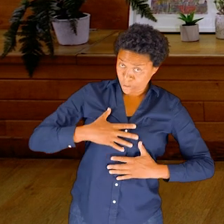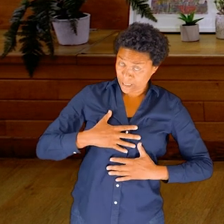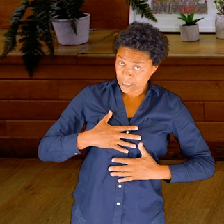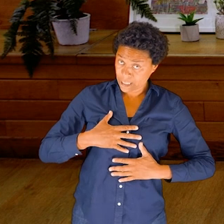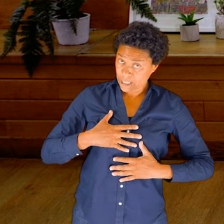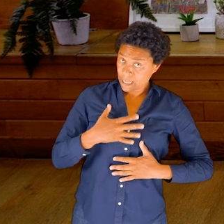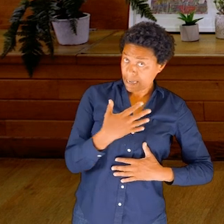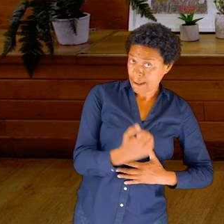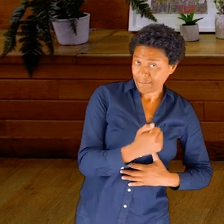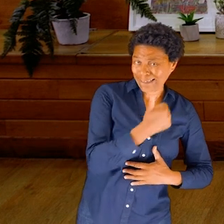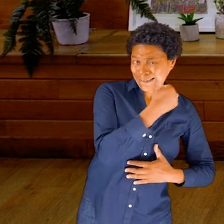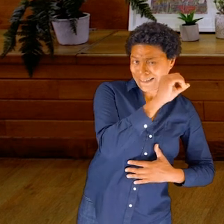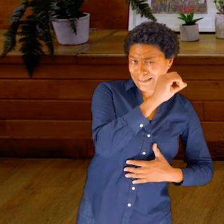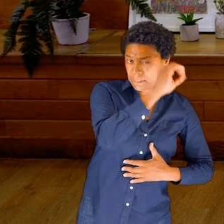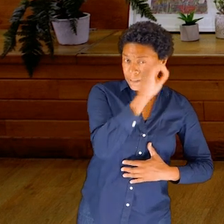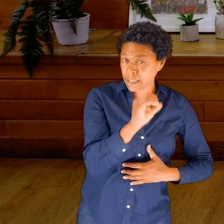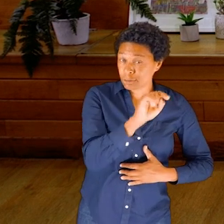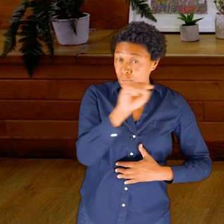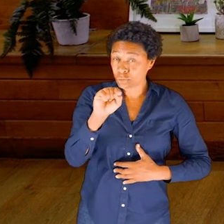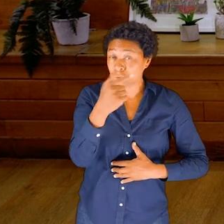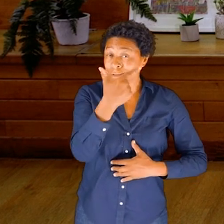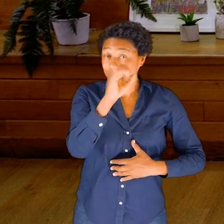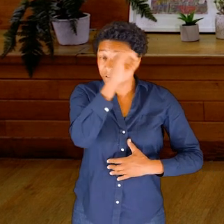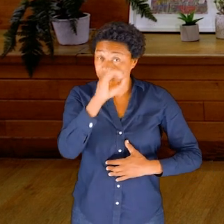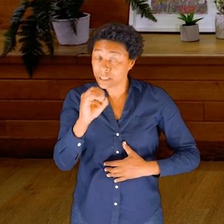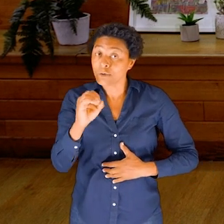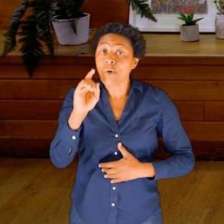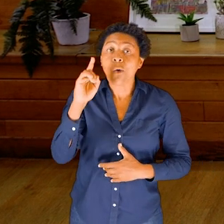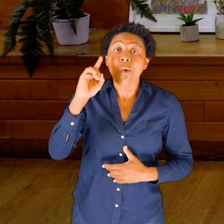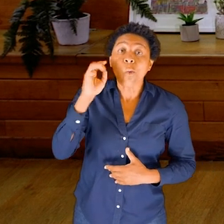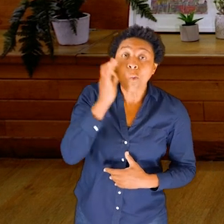This SEED’s Home Practice session is all about the fluids in the body,